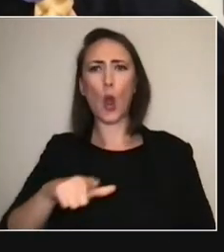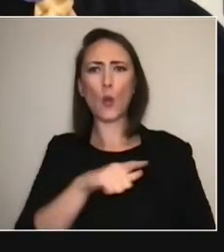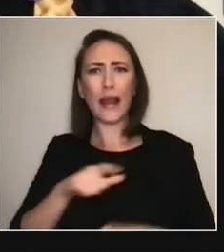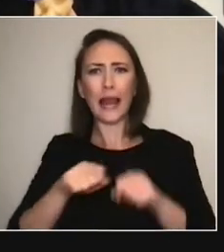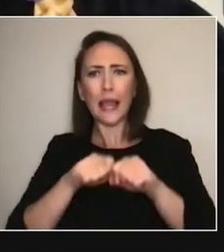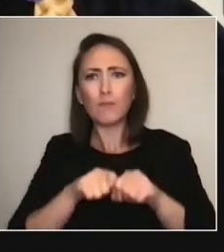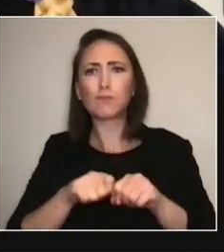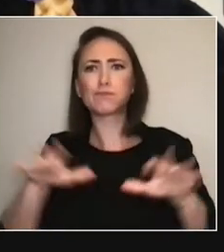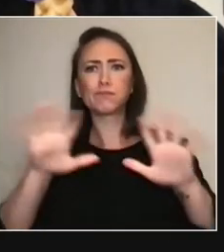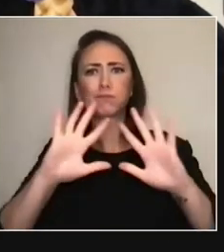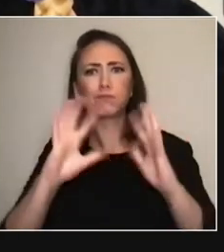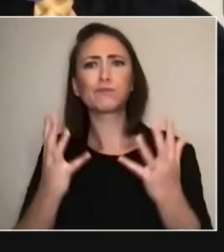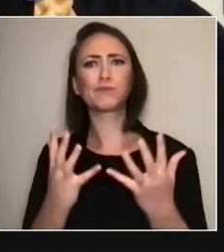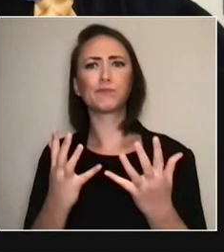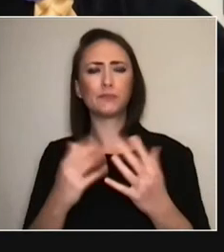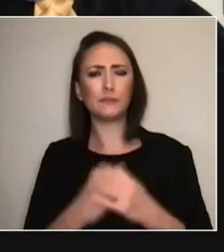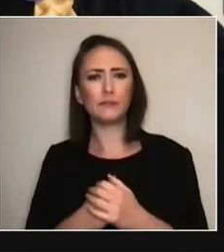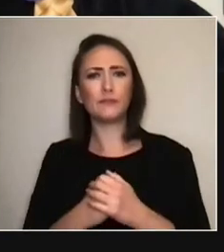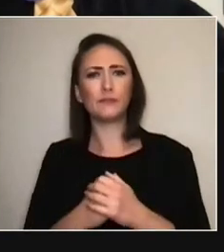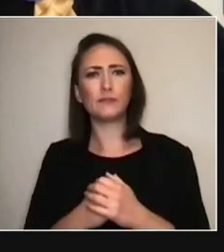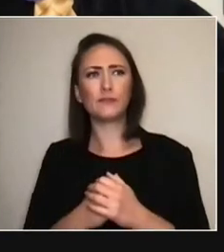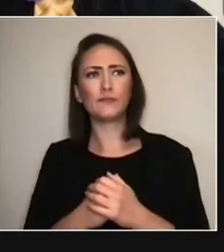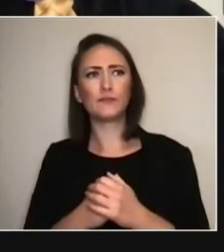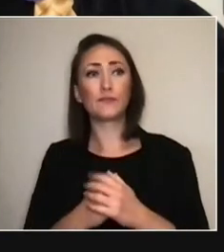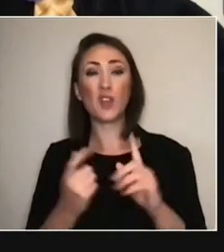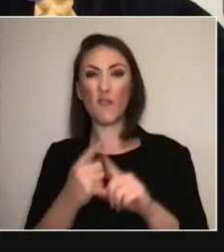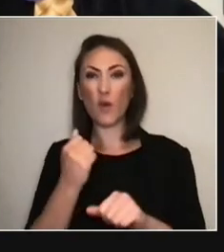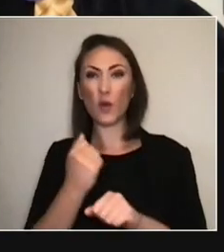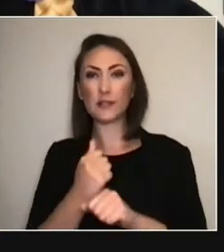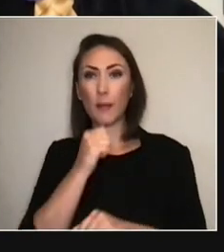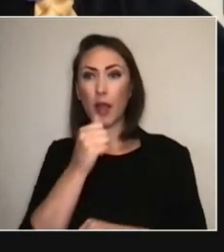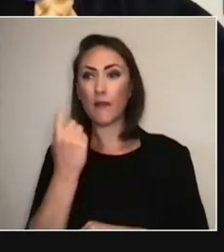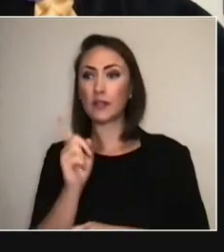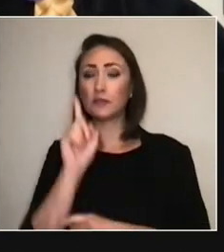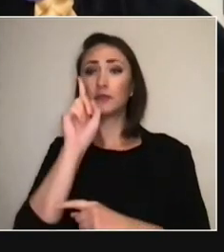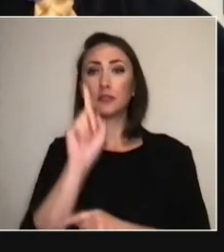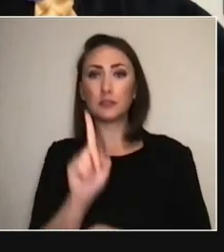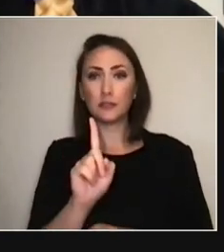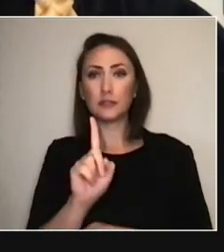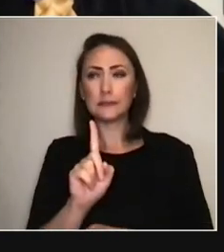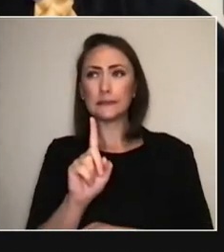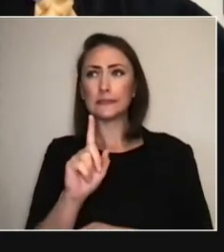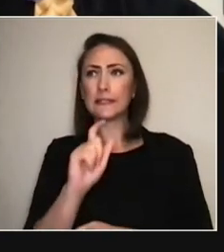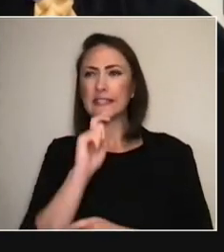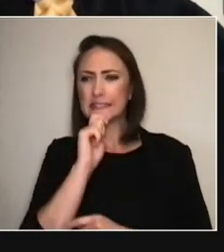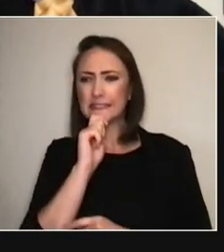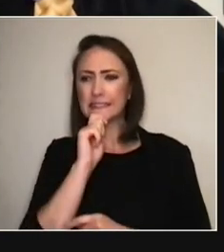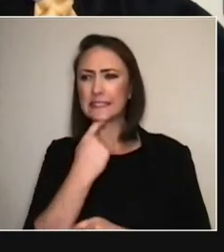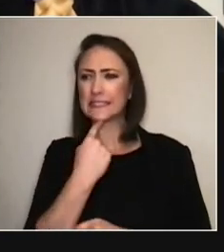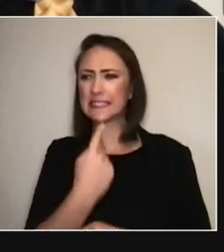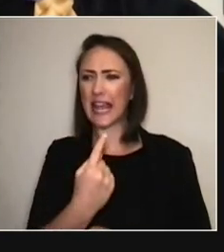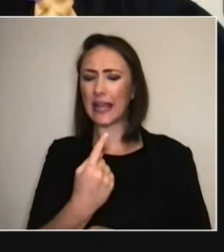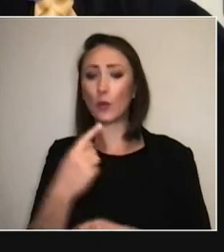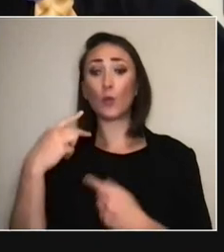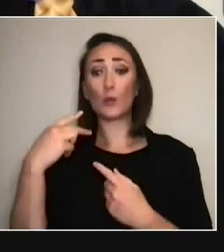'OK, we rock up, but we need you to find us 12 senior citizens 'to be part of a dance number in the middle of the piece,'